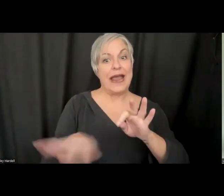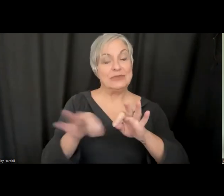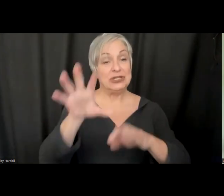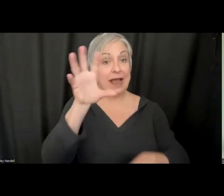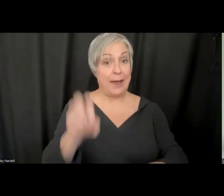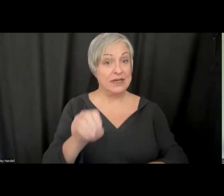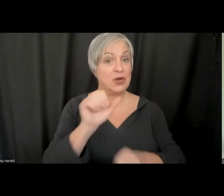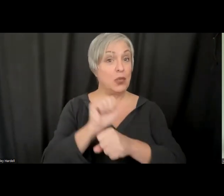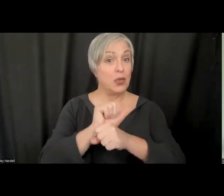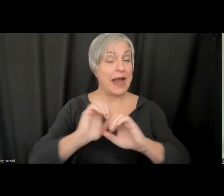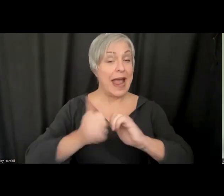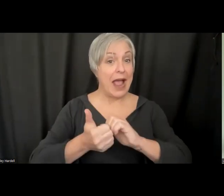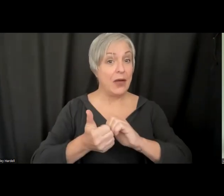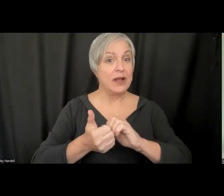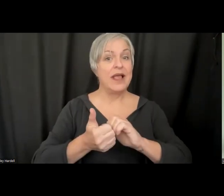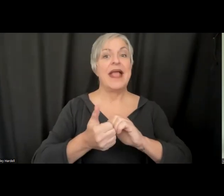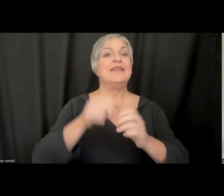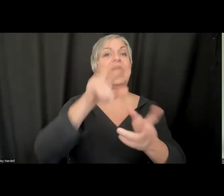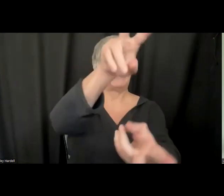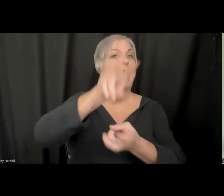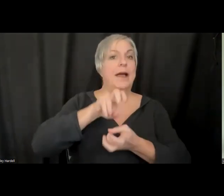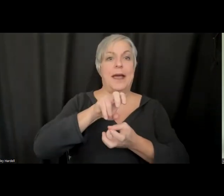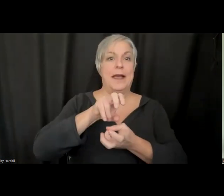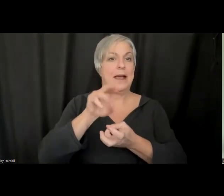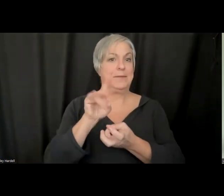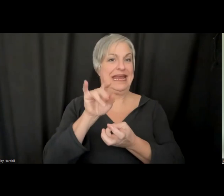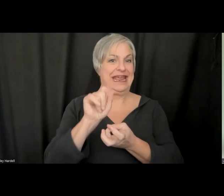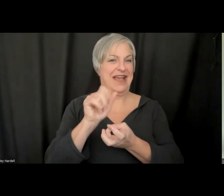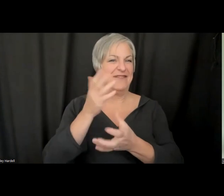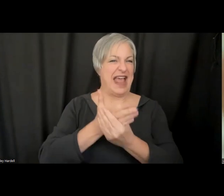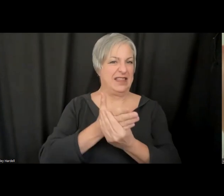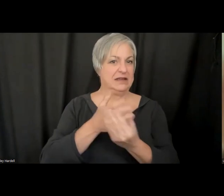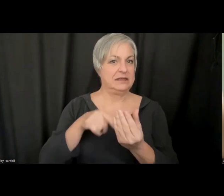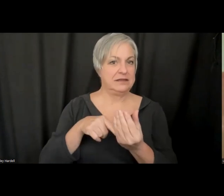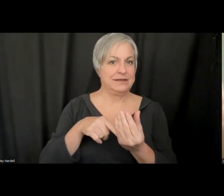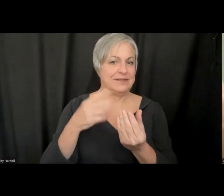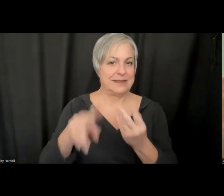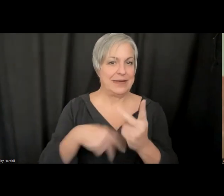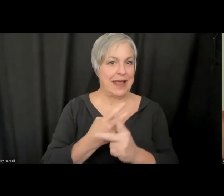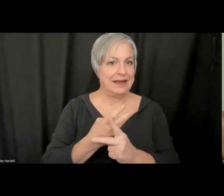ingesting a media file of some sort. What is possible in terms